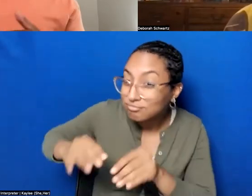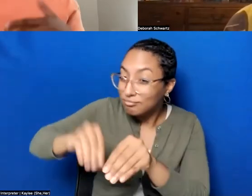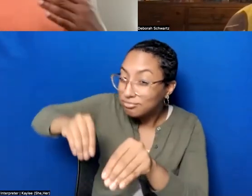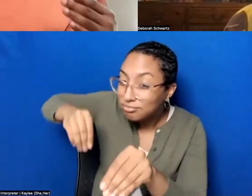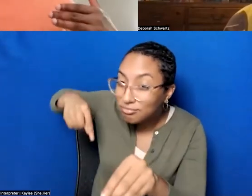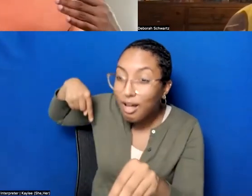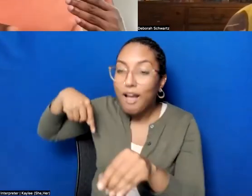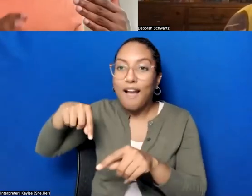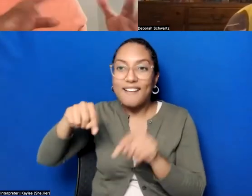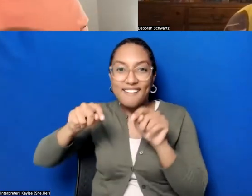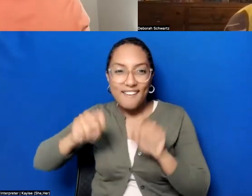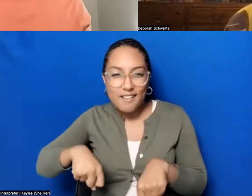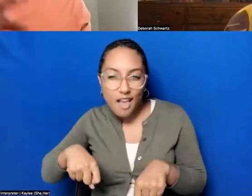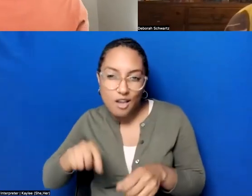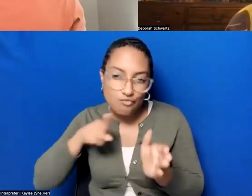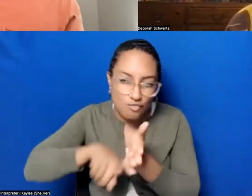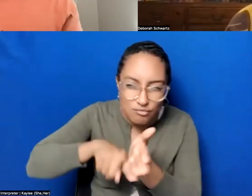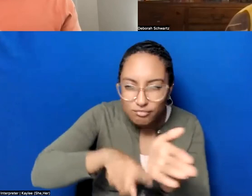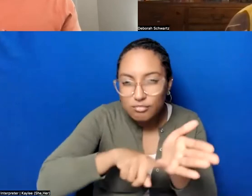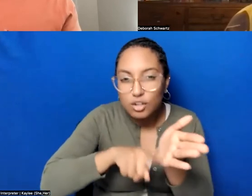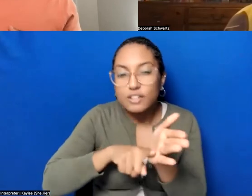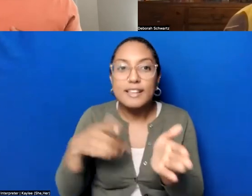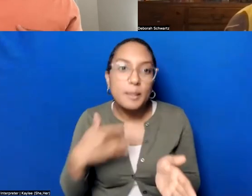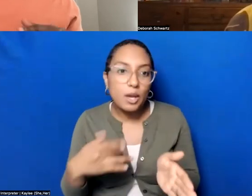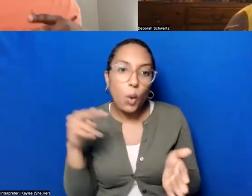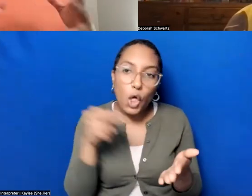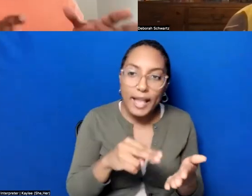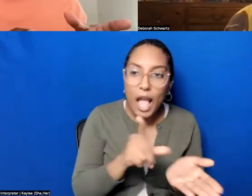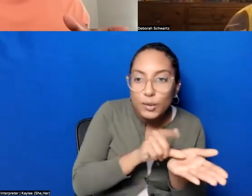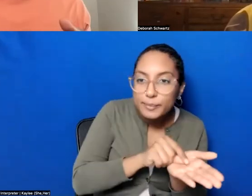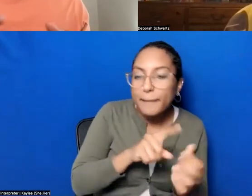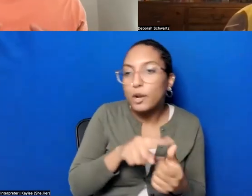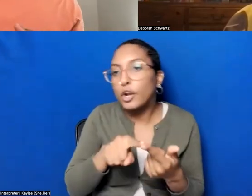you know we, we normally, like go to newspapers, we go the census records and insurance records,